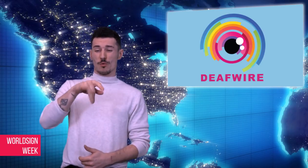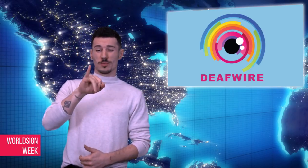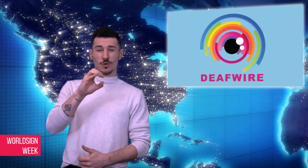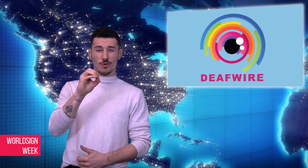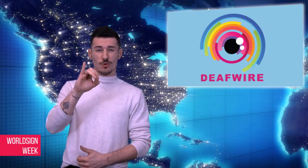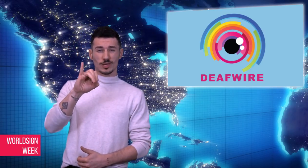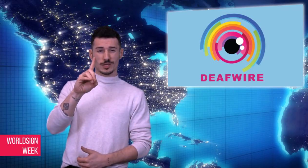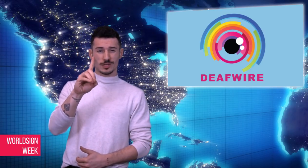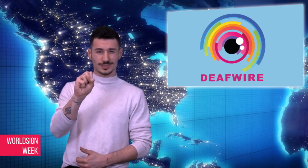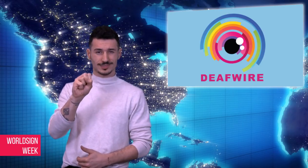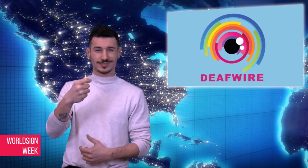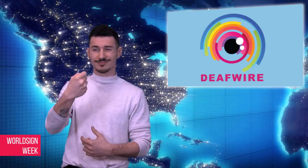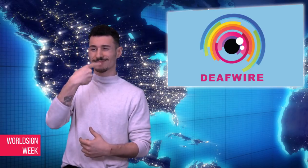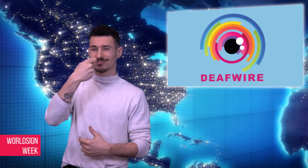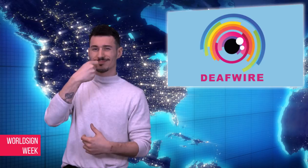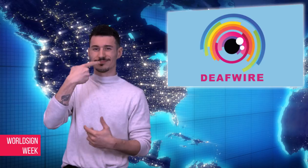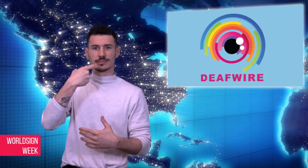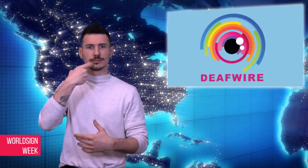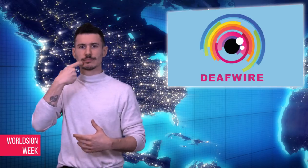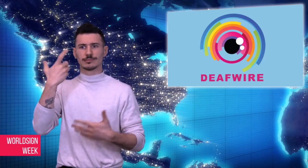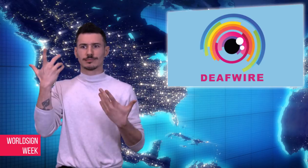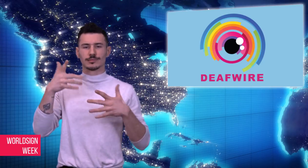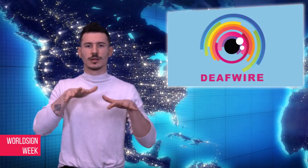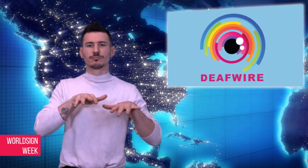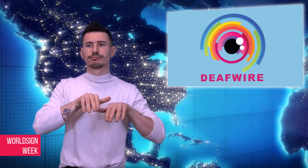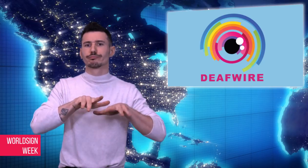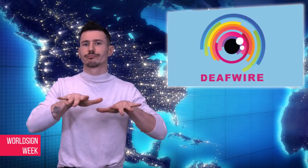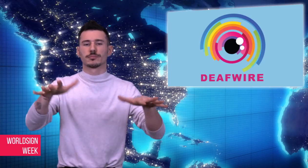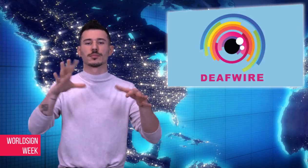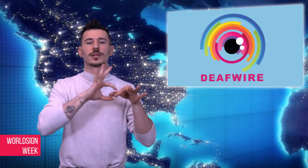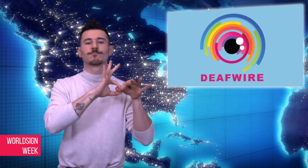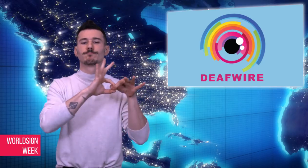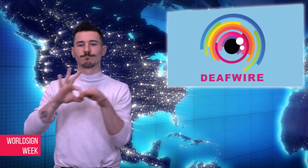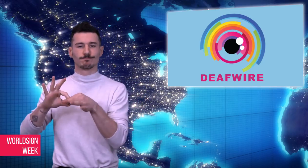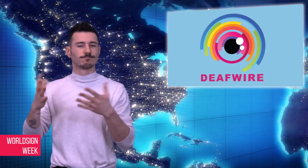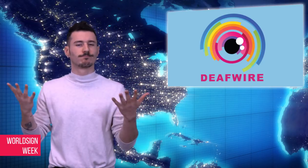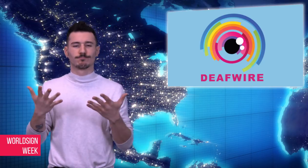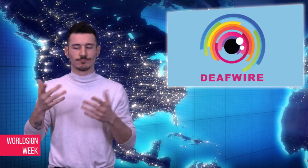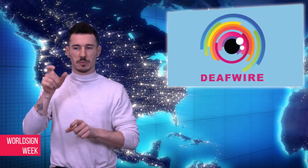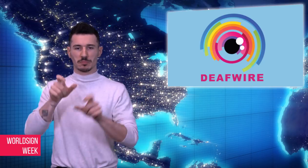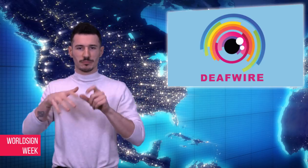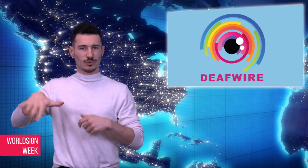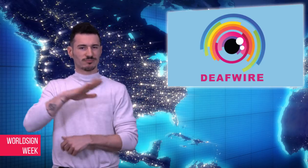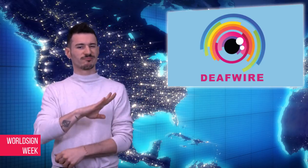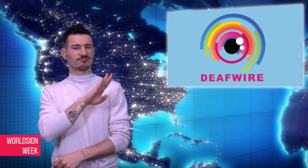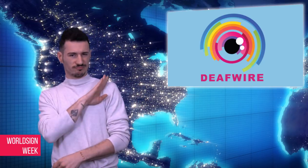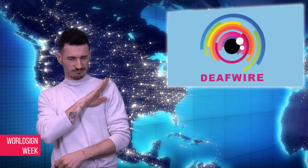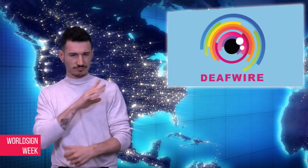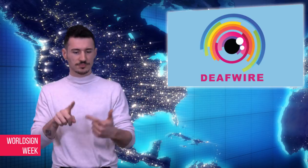$500 billion USD in 2015. One should have